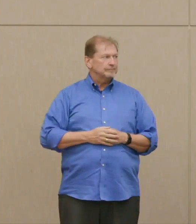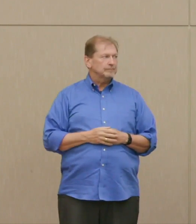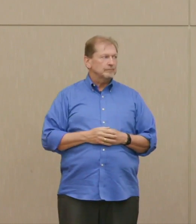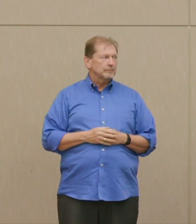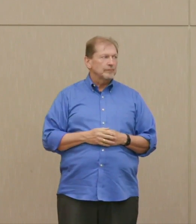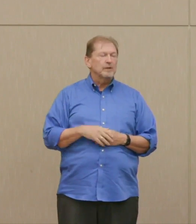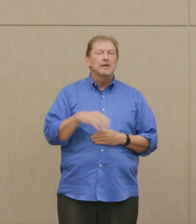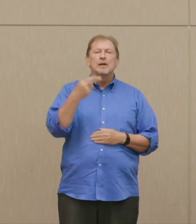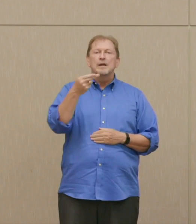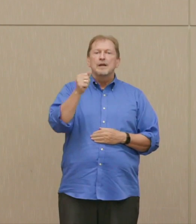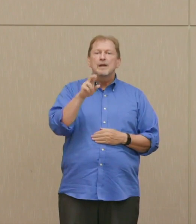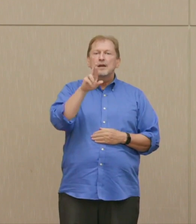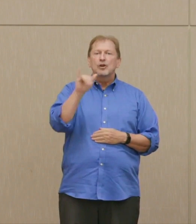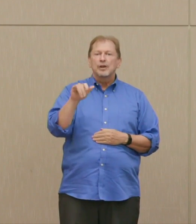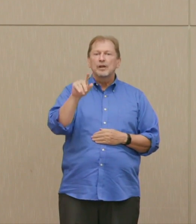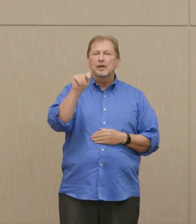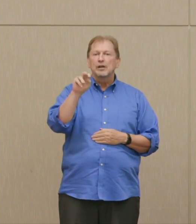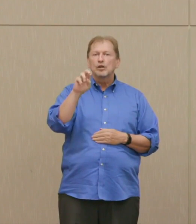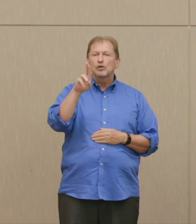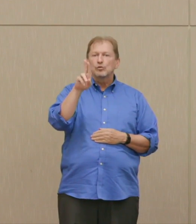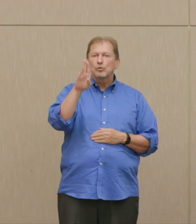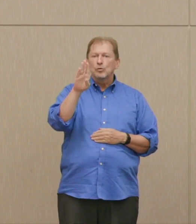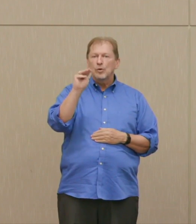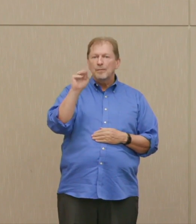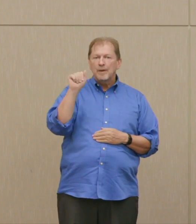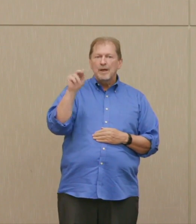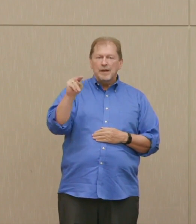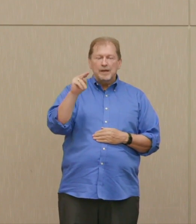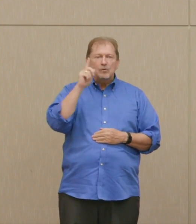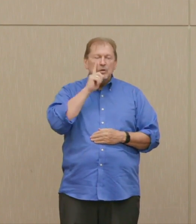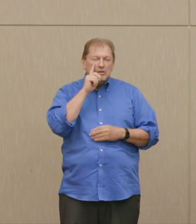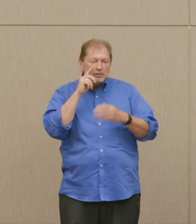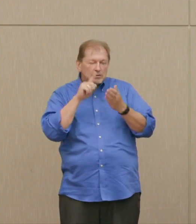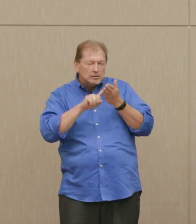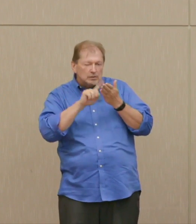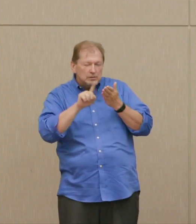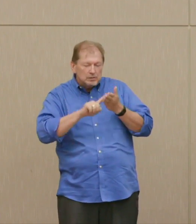Harry Truman, who was investigating fraud and waste in the public, came across the fact